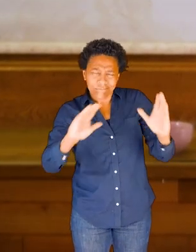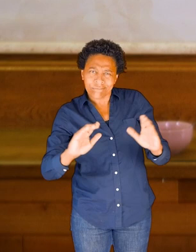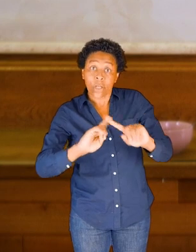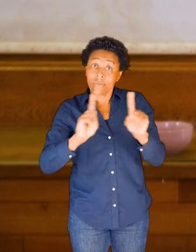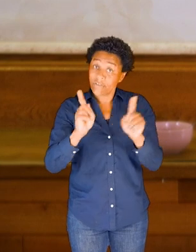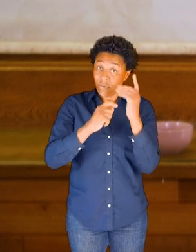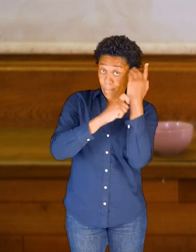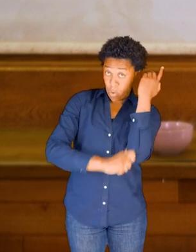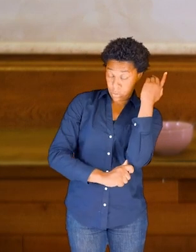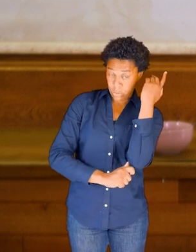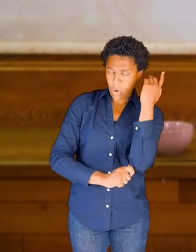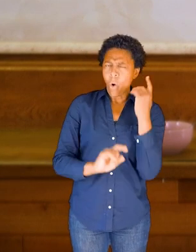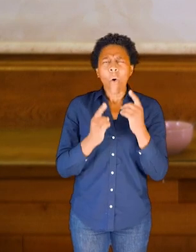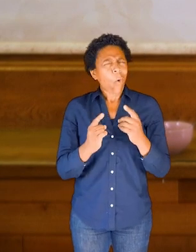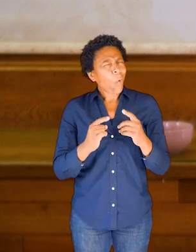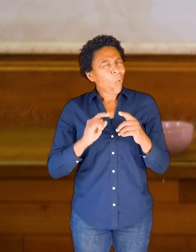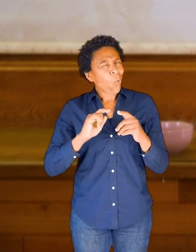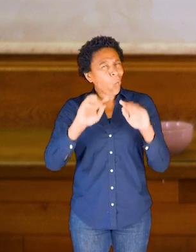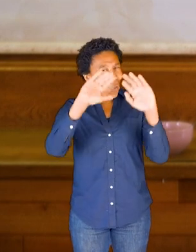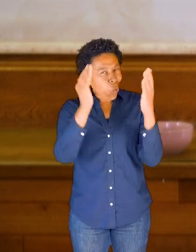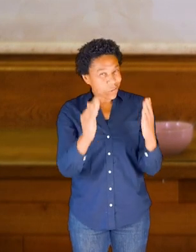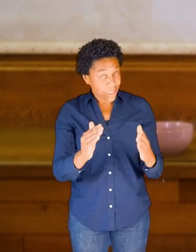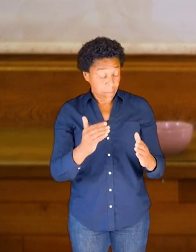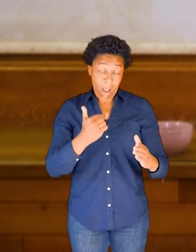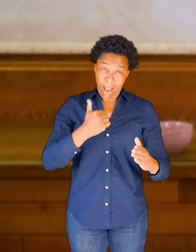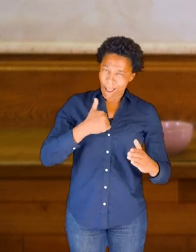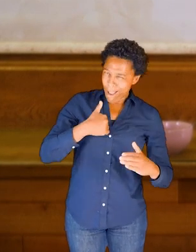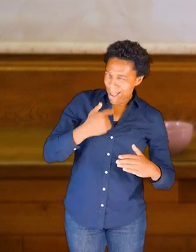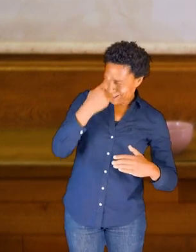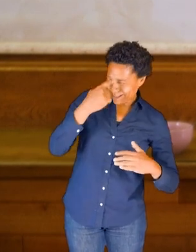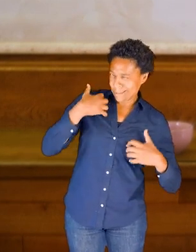And one shape that I find really interesting is a dome.